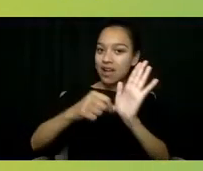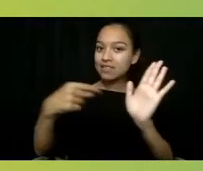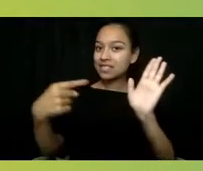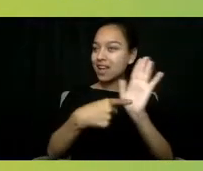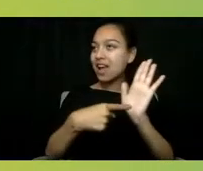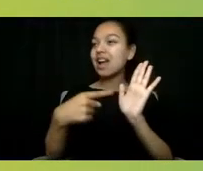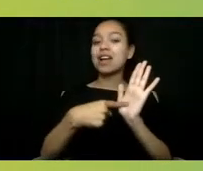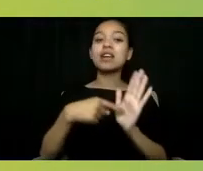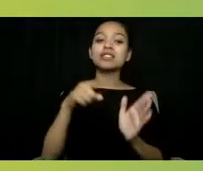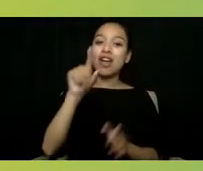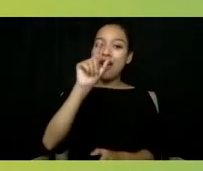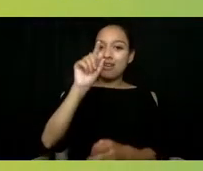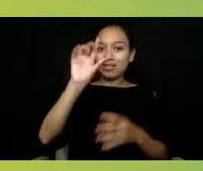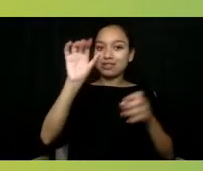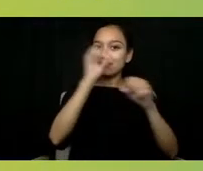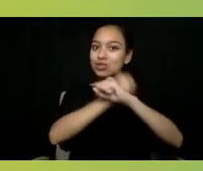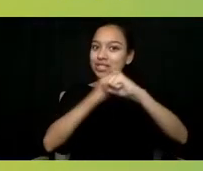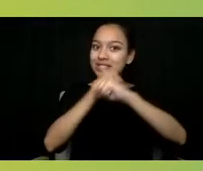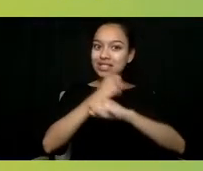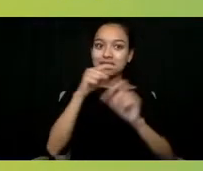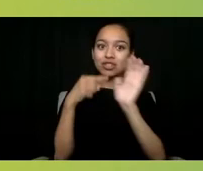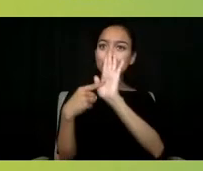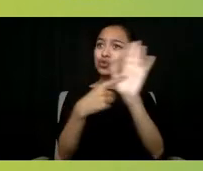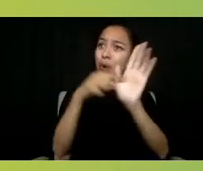and show people that if you're not putting the money behind this,